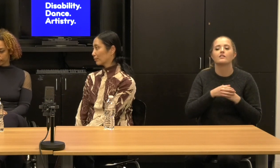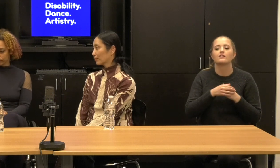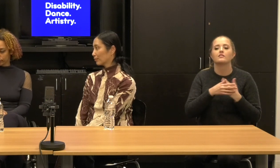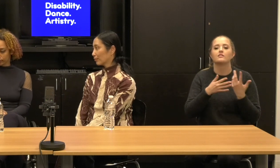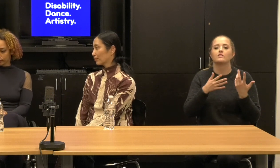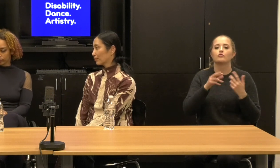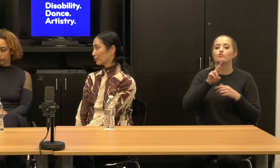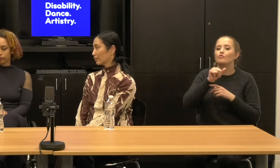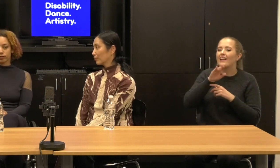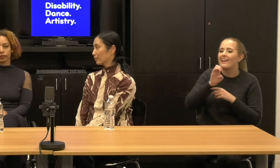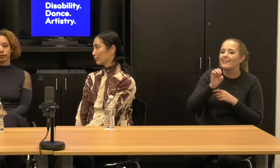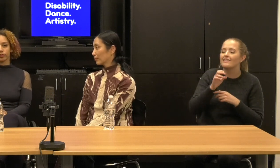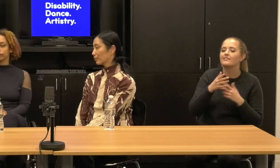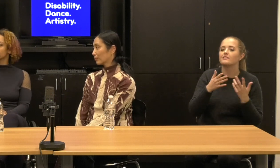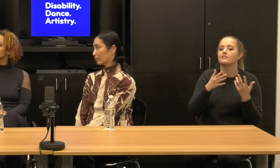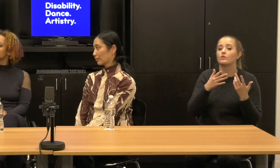happening in descent. But do you want to talk about that?